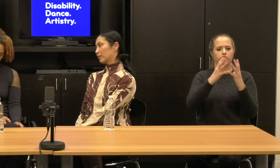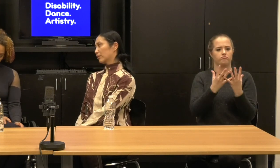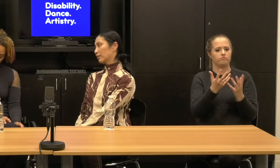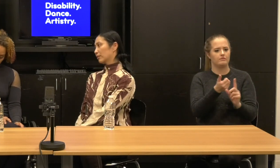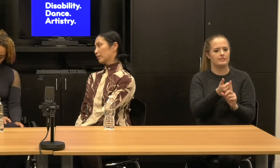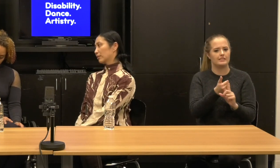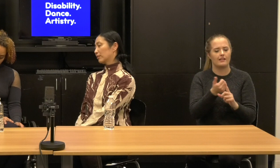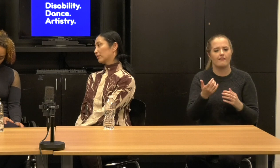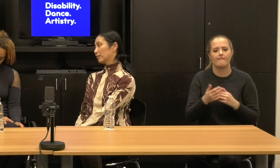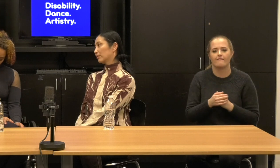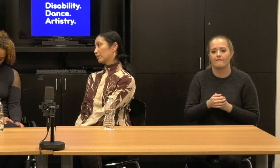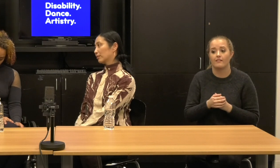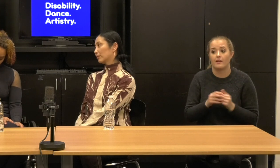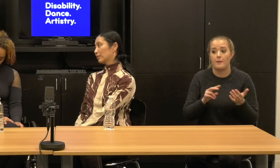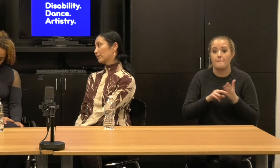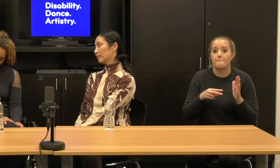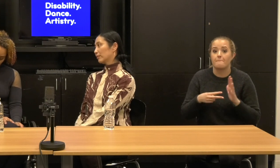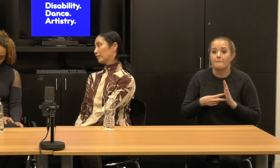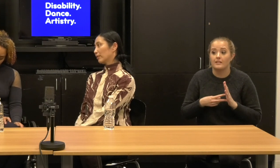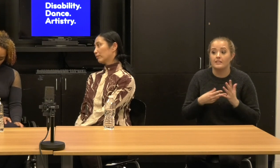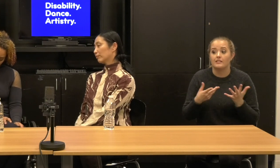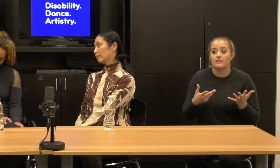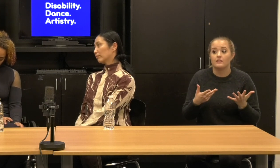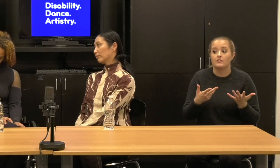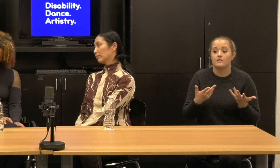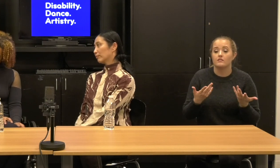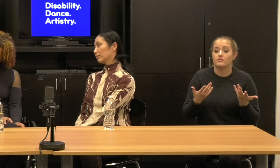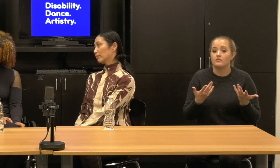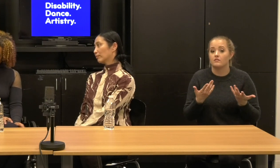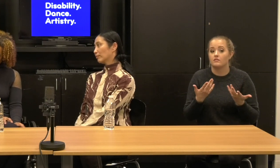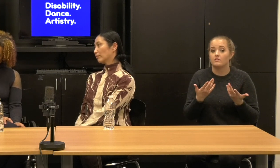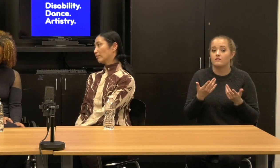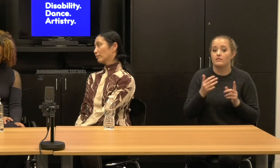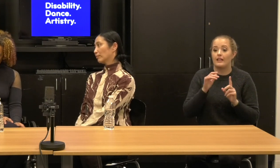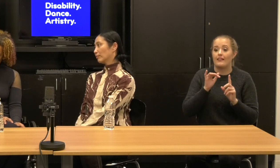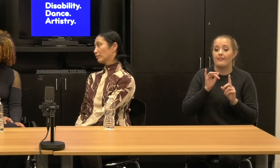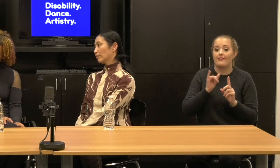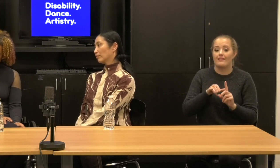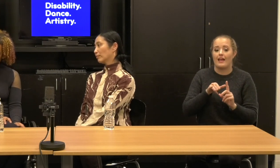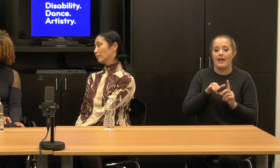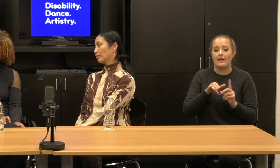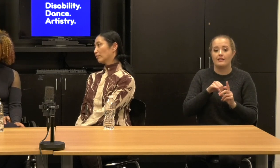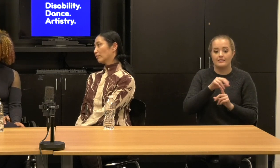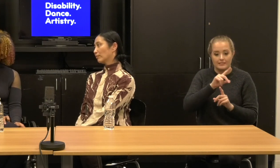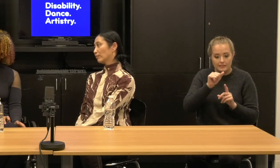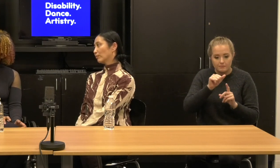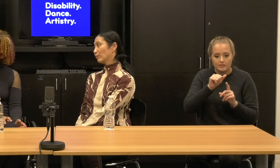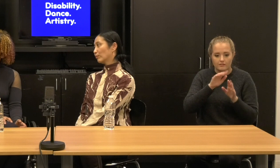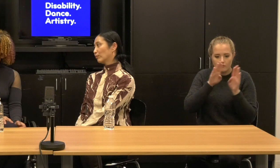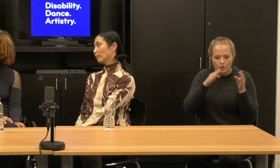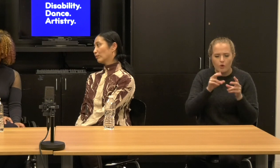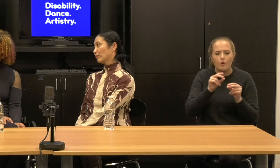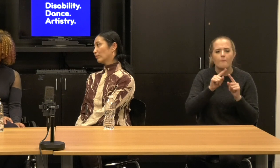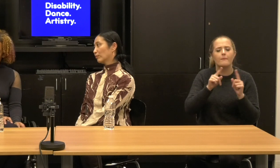we would come out of a specific location, but that, that location gets centered, you know, and is understood as.